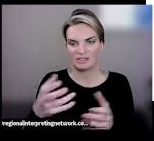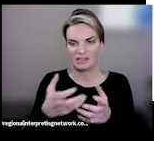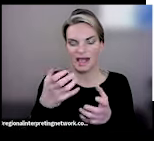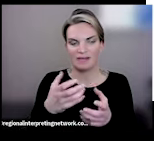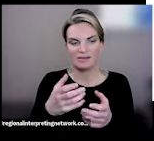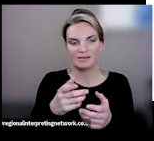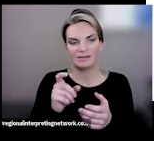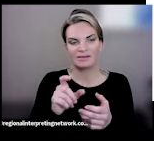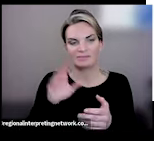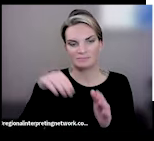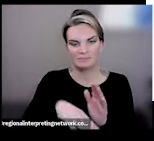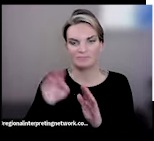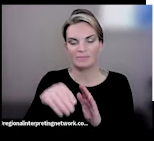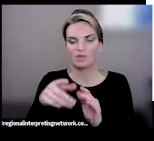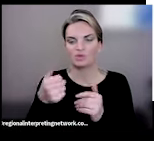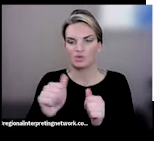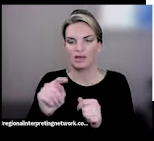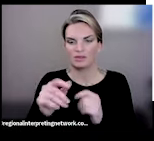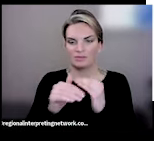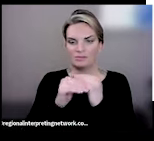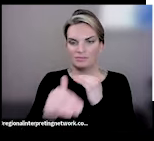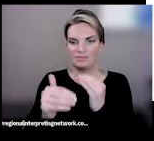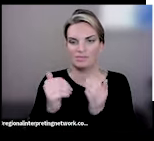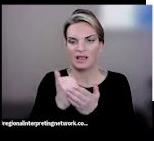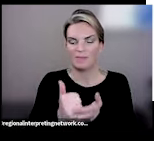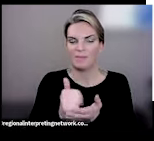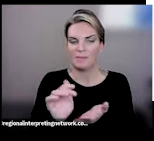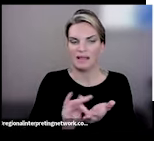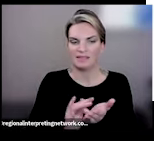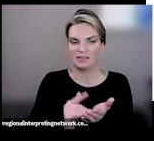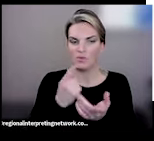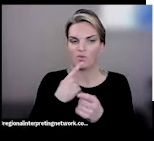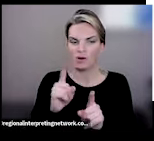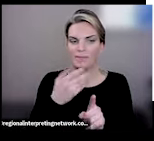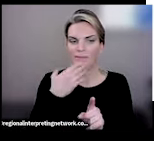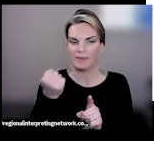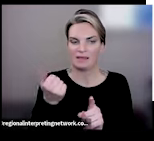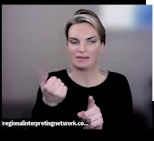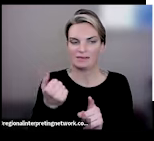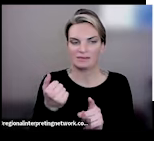your intakes as stable as possible to help the medicine work the best it can, and antibiotics can flora.